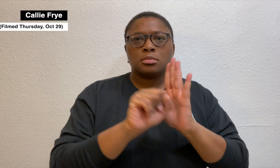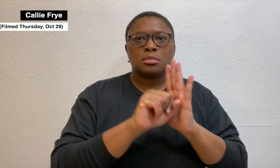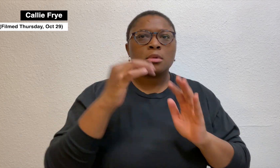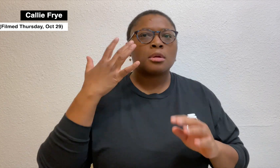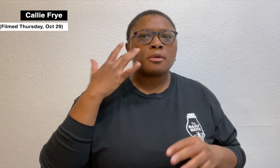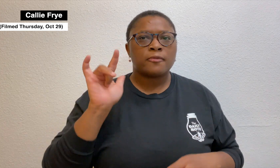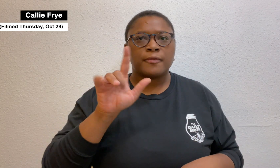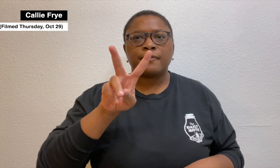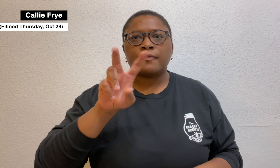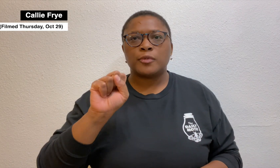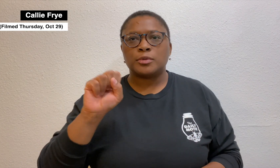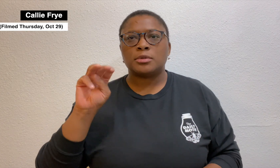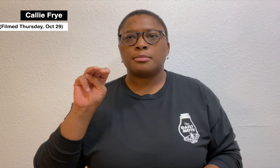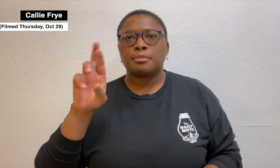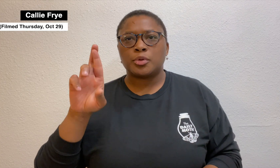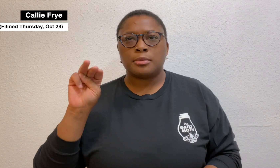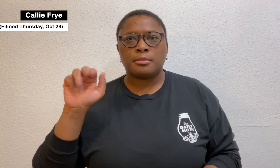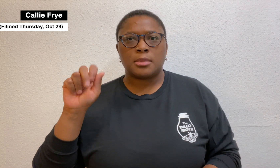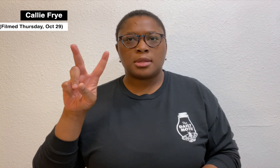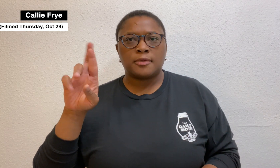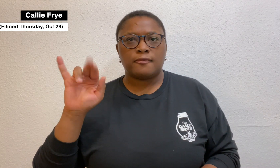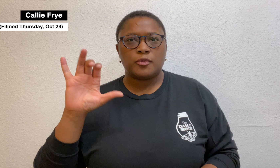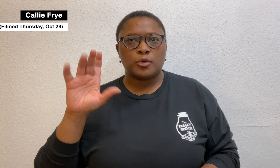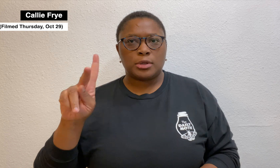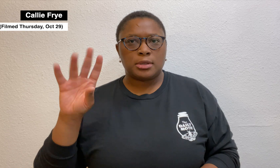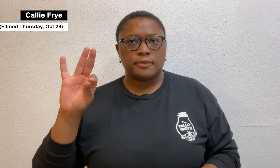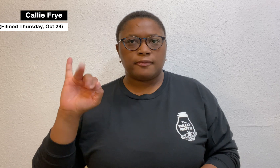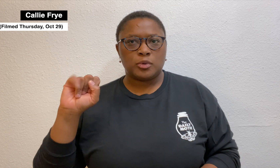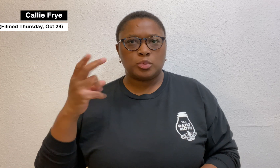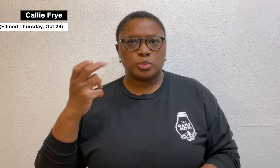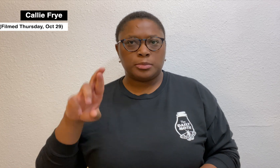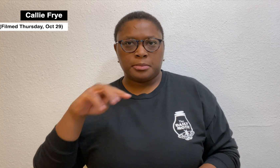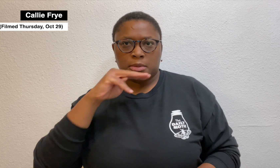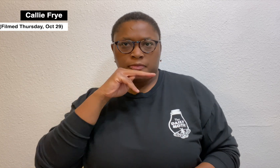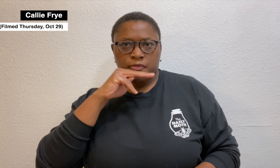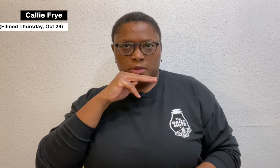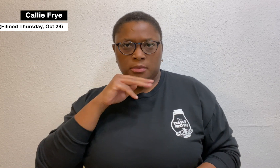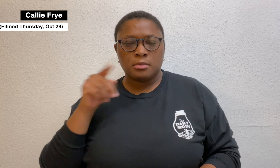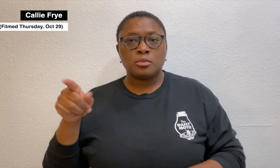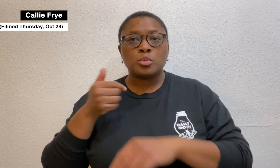State of California vs. Mr. Mavrick Fisher.